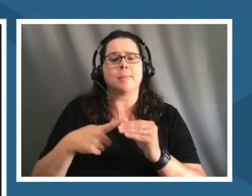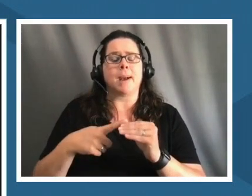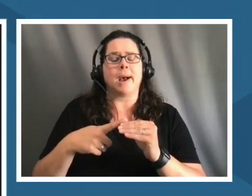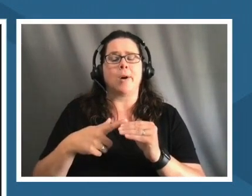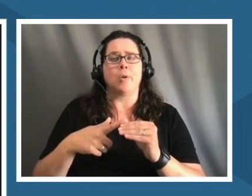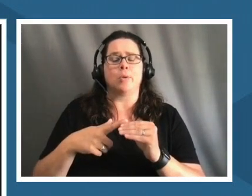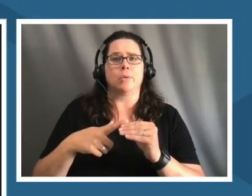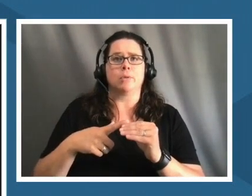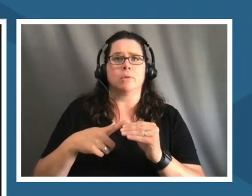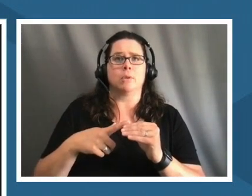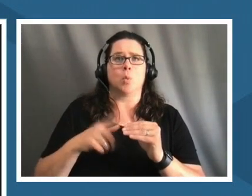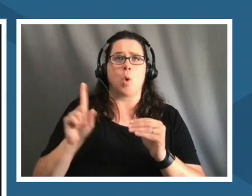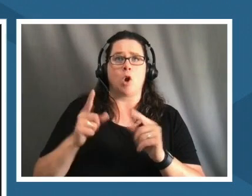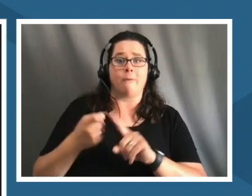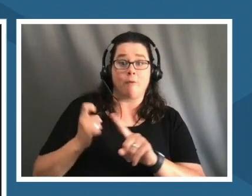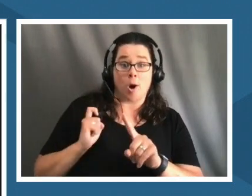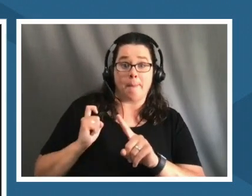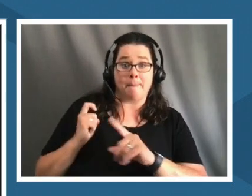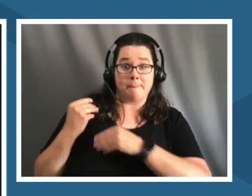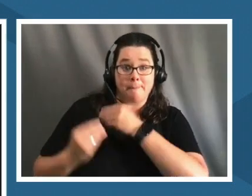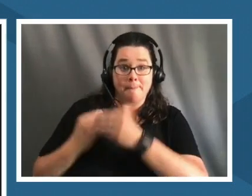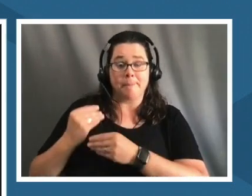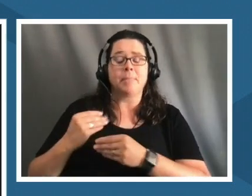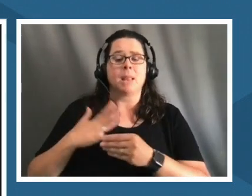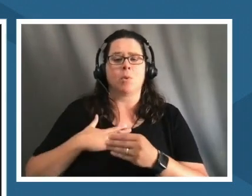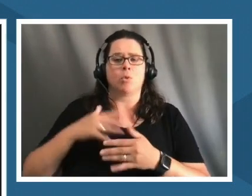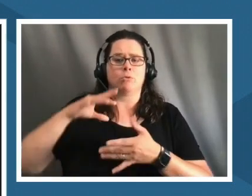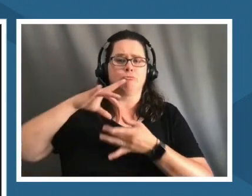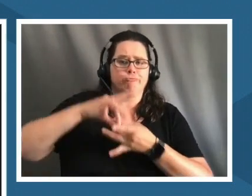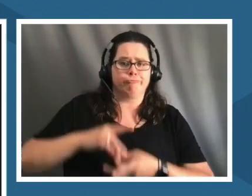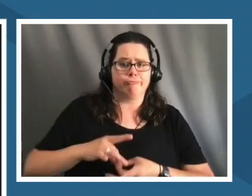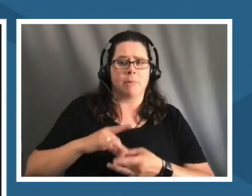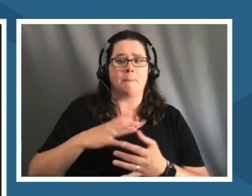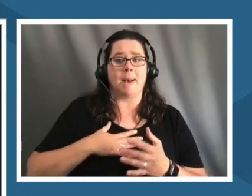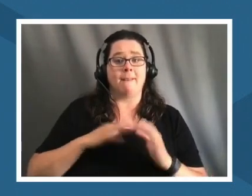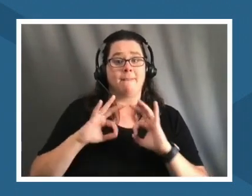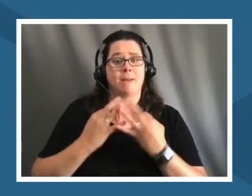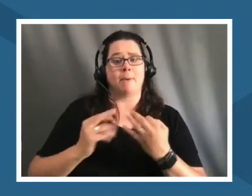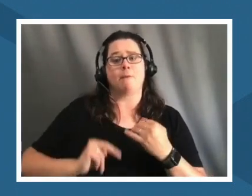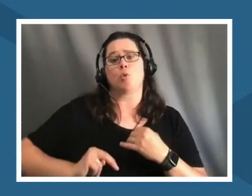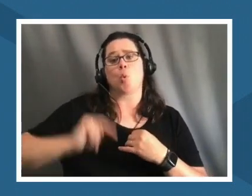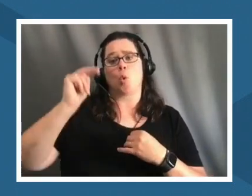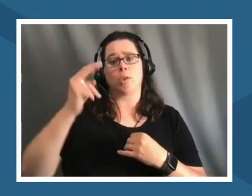um my family is also is from northern